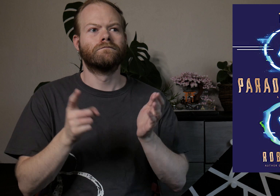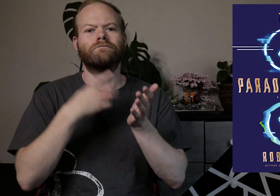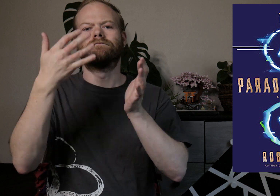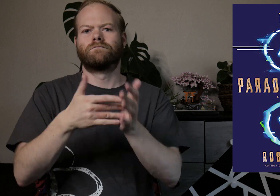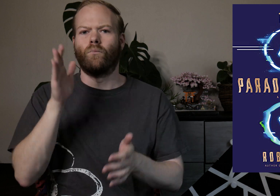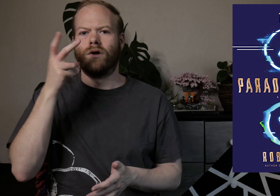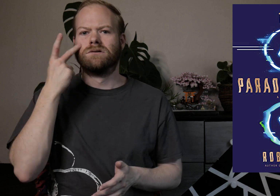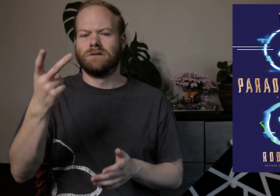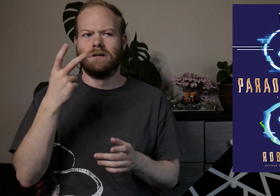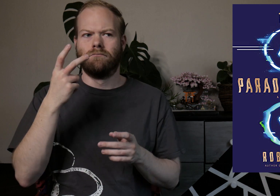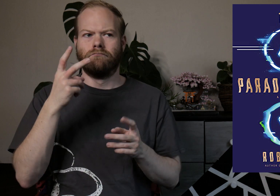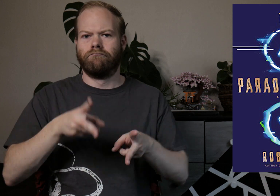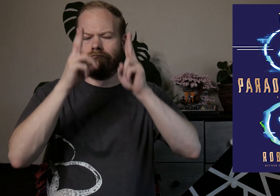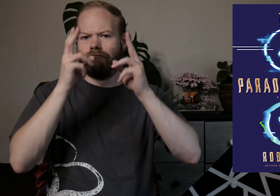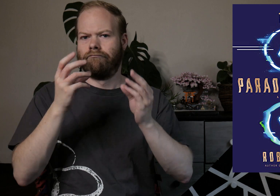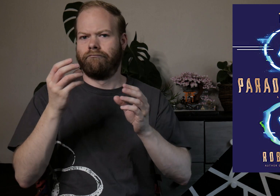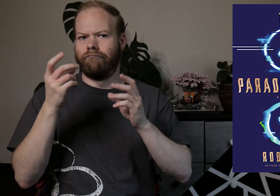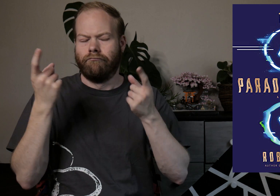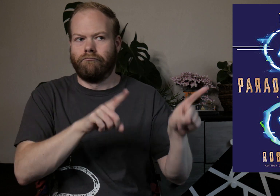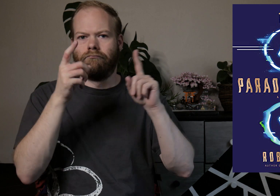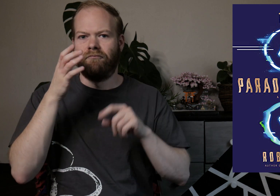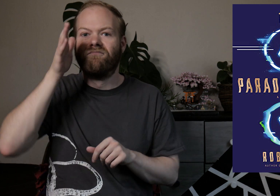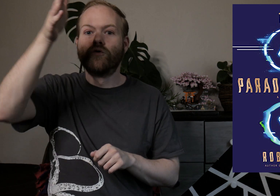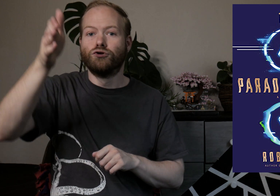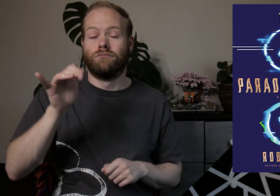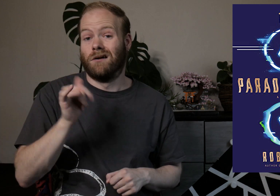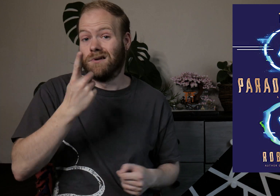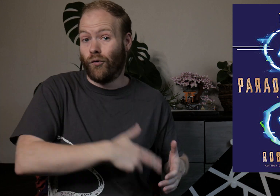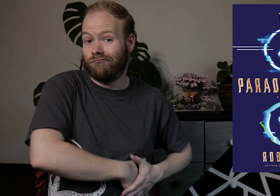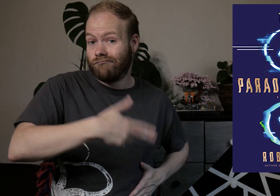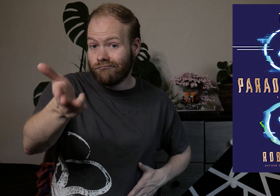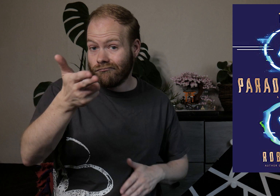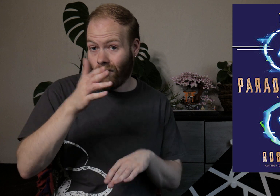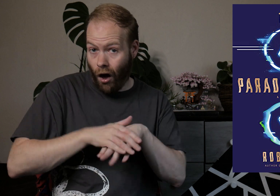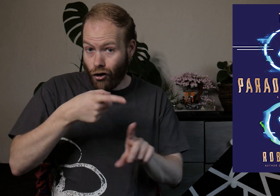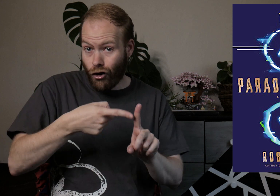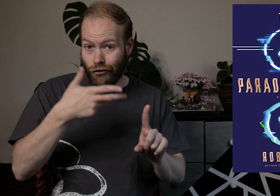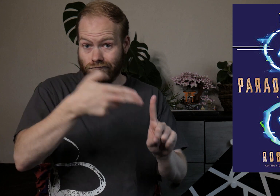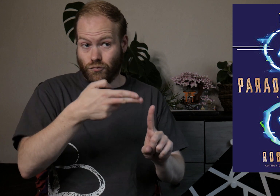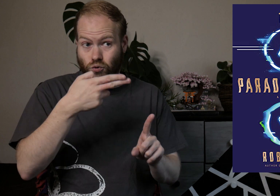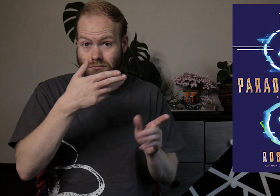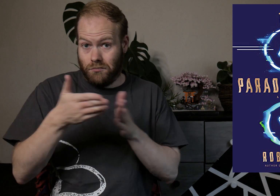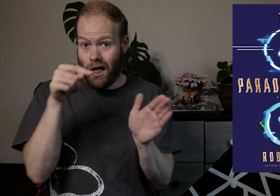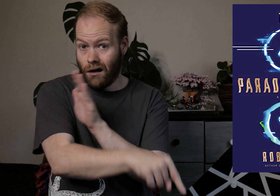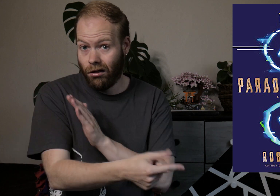She occasionally sees flashes of future events, like someone pulling a gun out on her and shooting to kill.